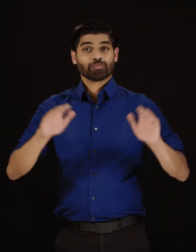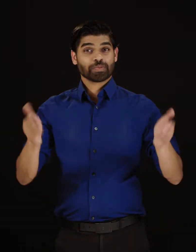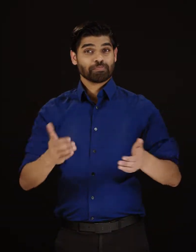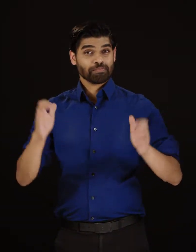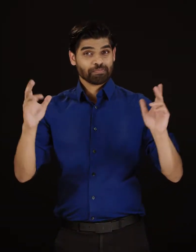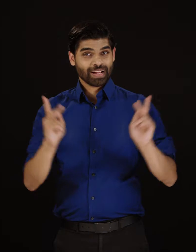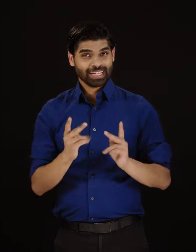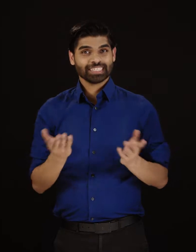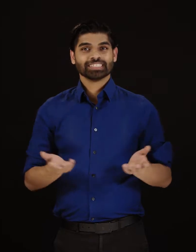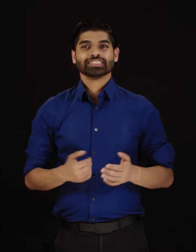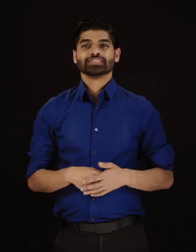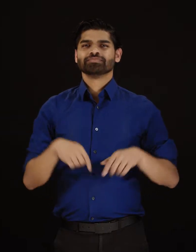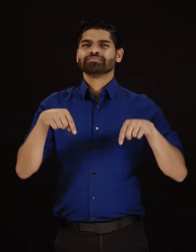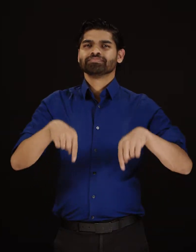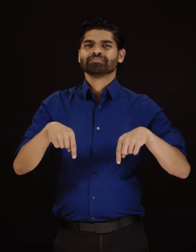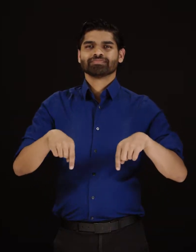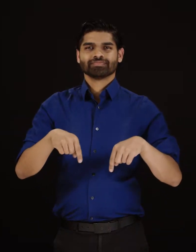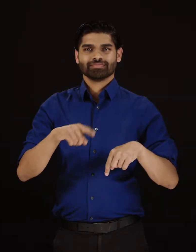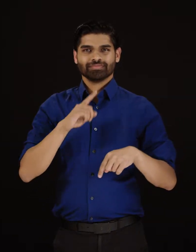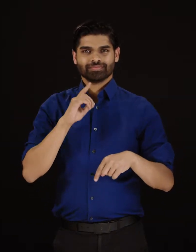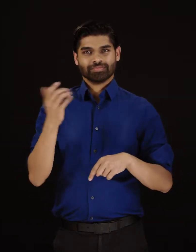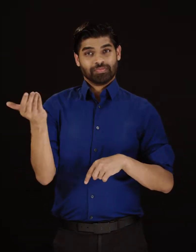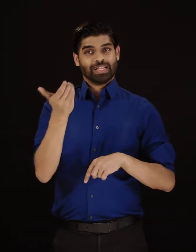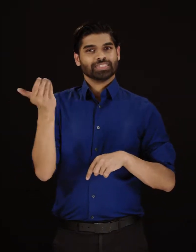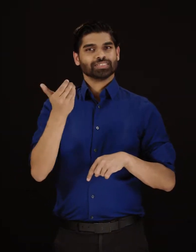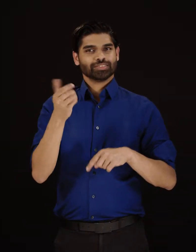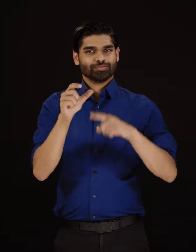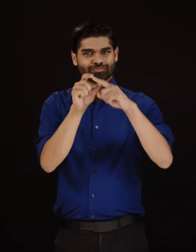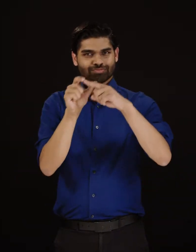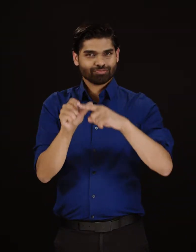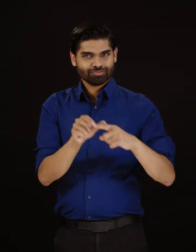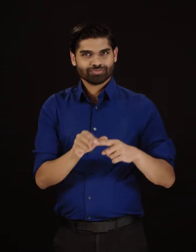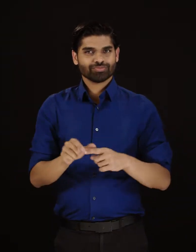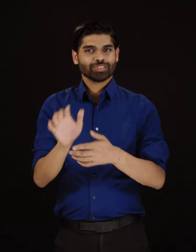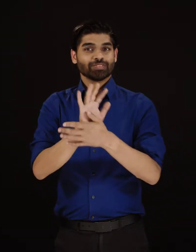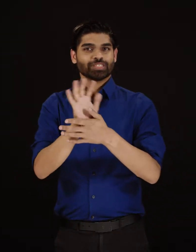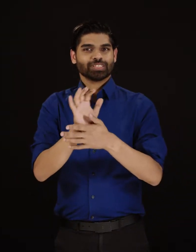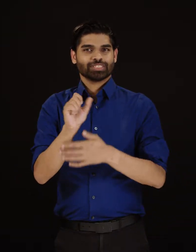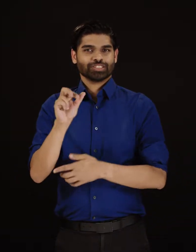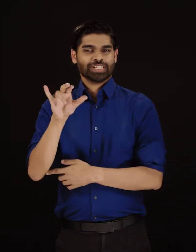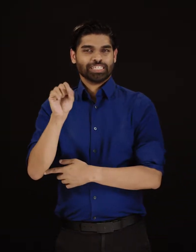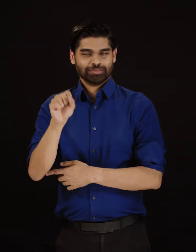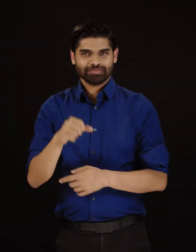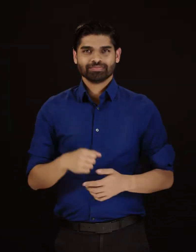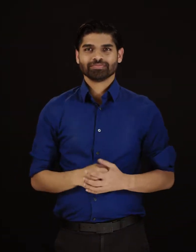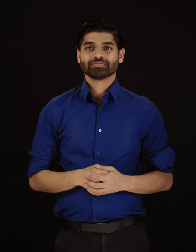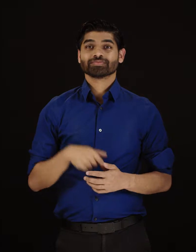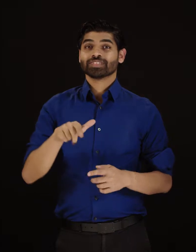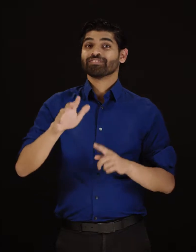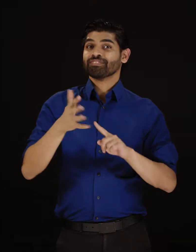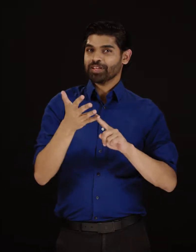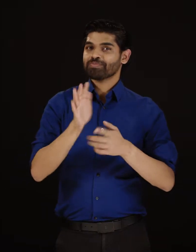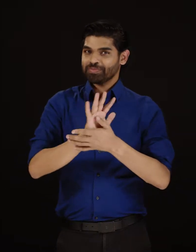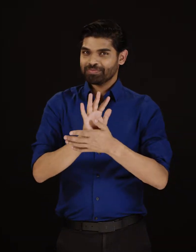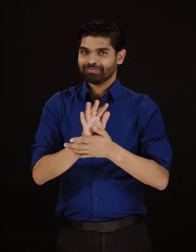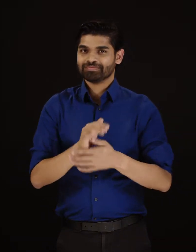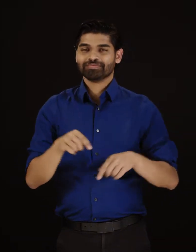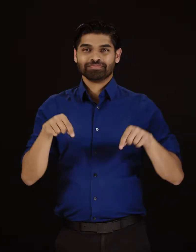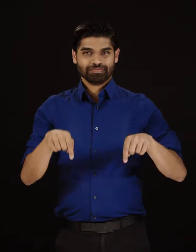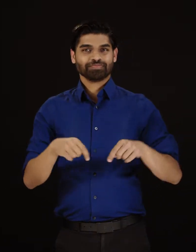Welcome back, this is the fifth video in the Wireless Terminology video series. This video series is designed to support